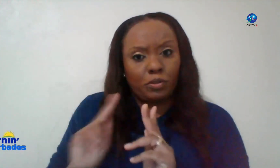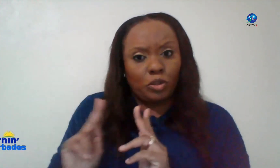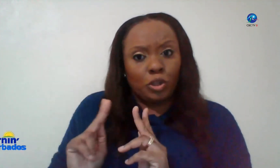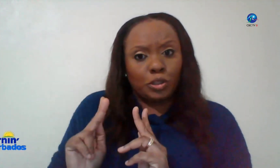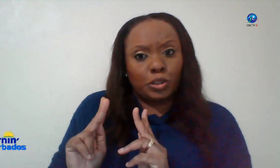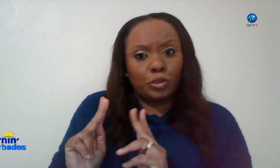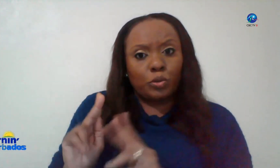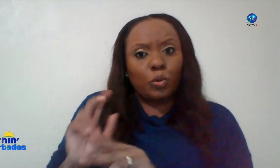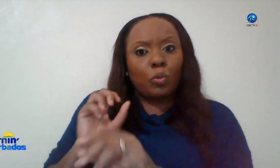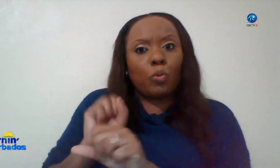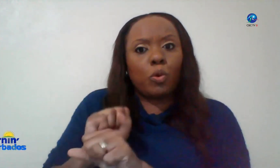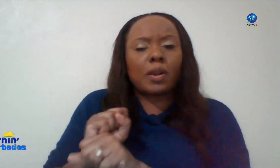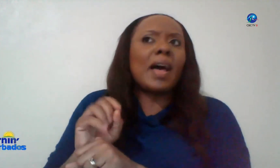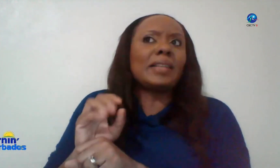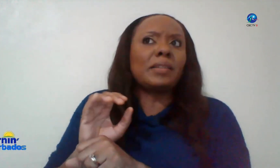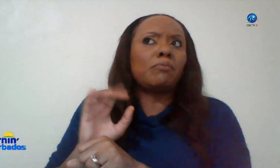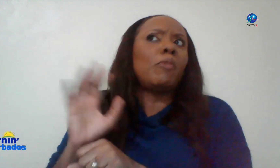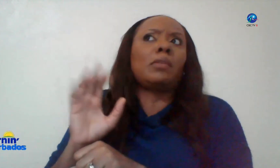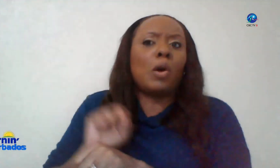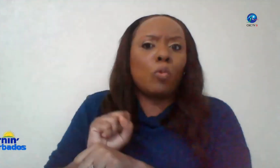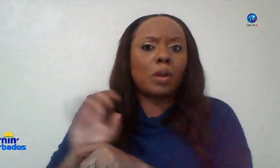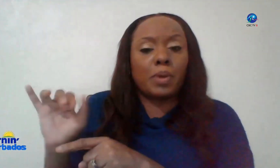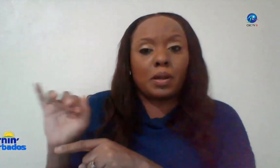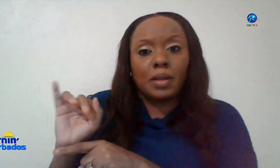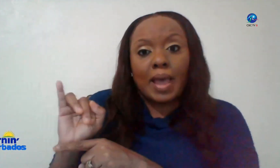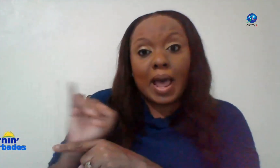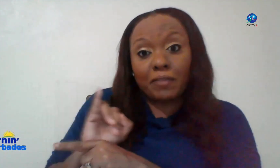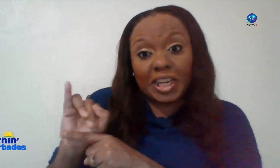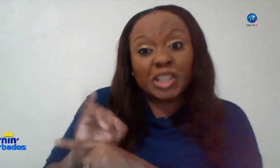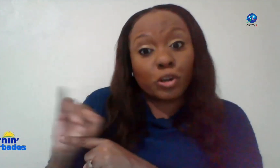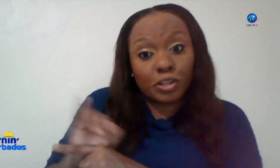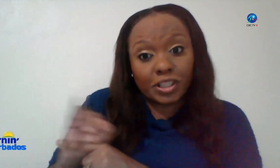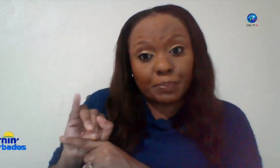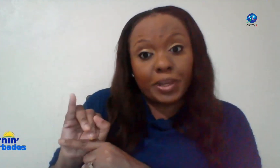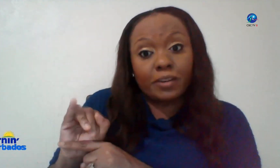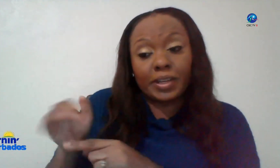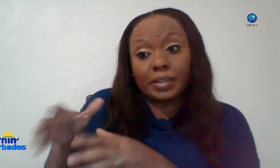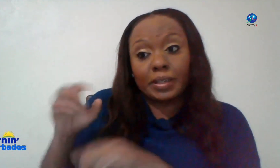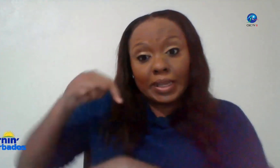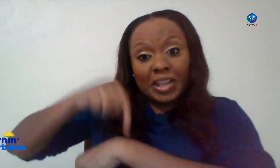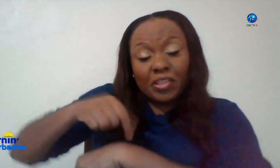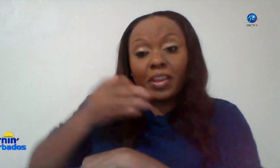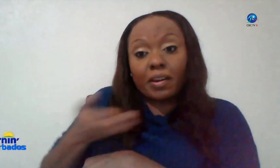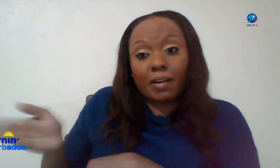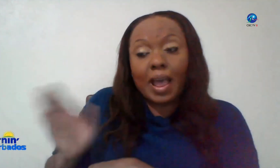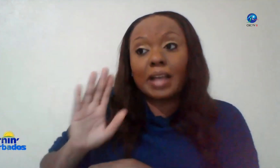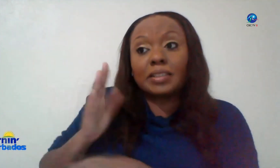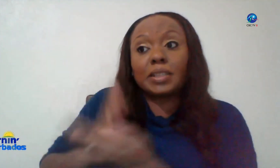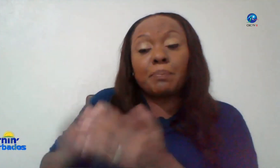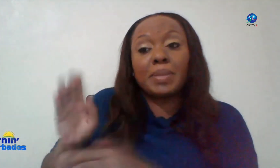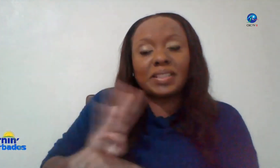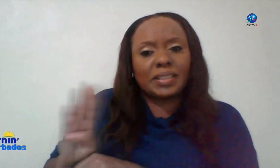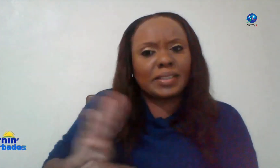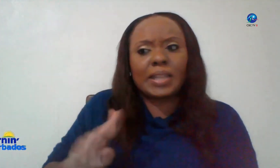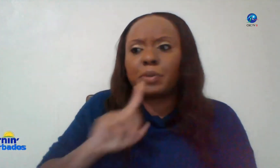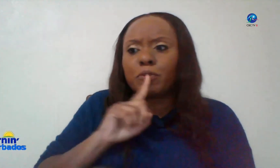their people to work as a well not work but have an internship period there at some businesses and